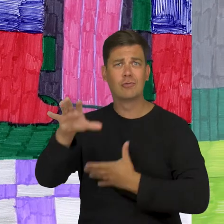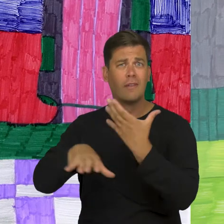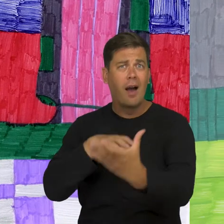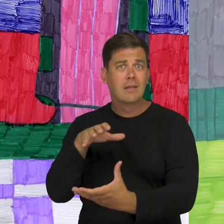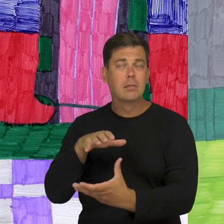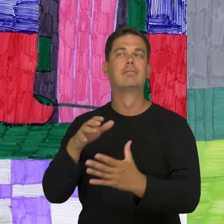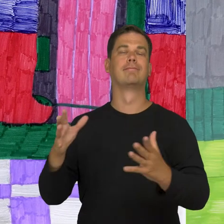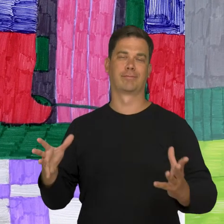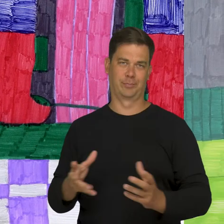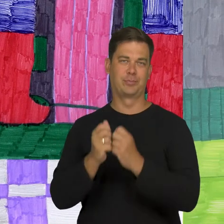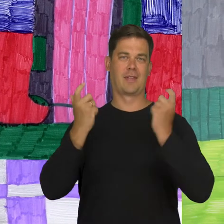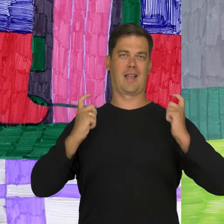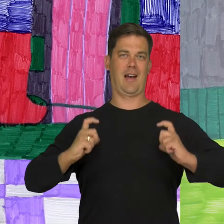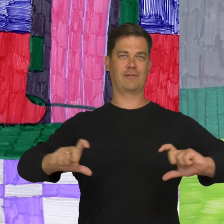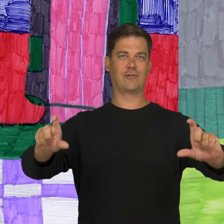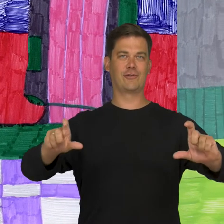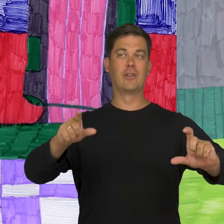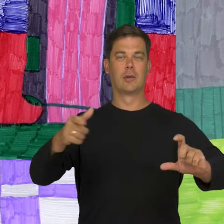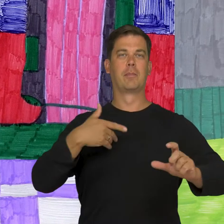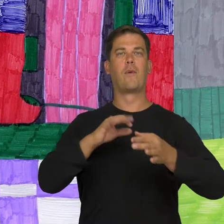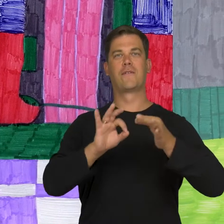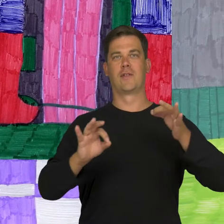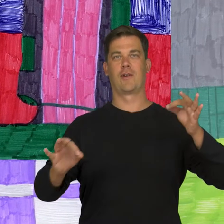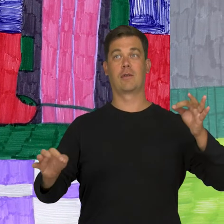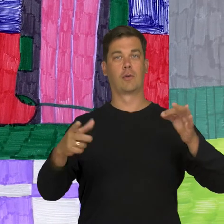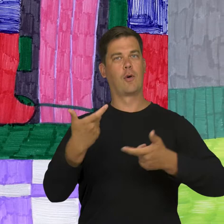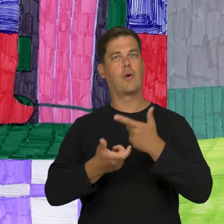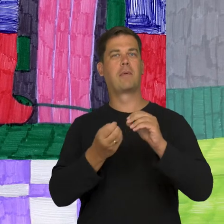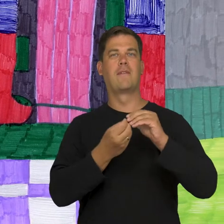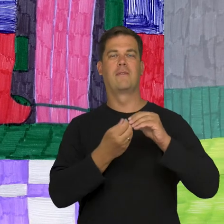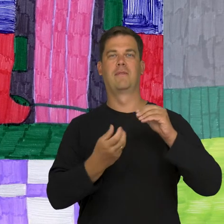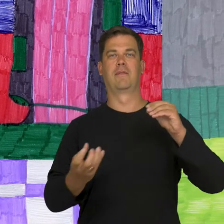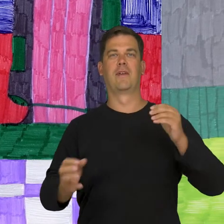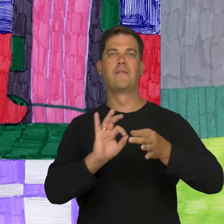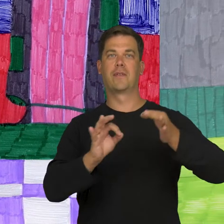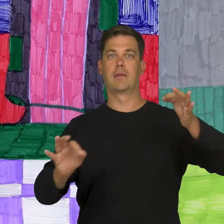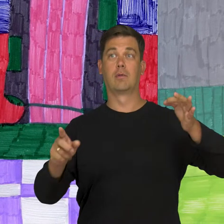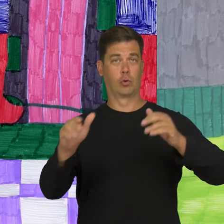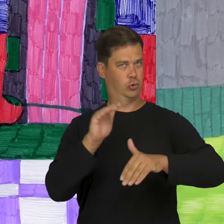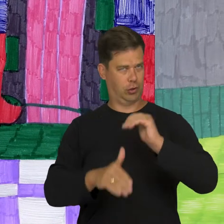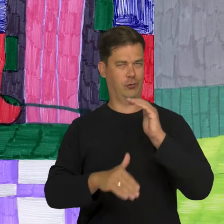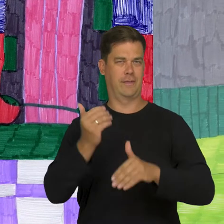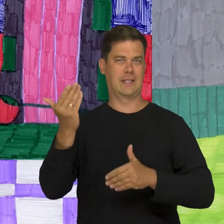and he was found in a village by those who were growing grapes for wine, in the Italian movie with a happy ending.